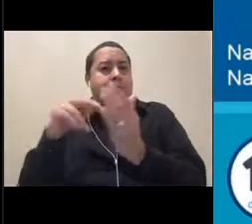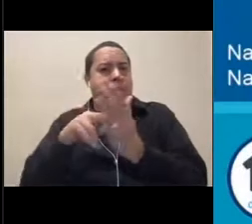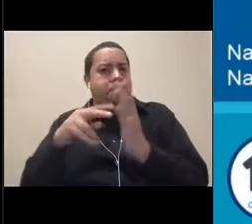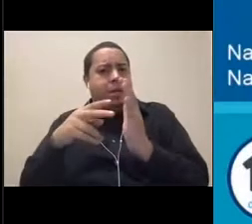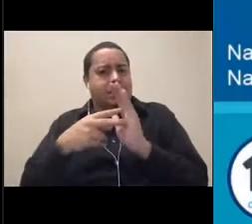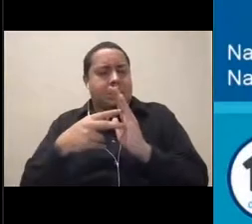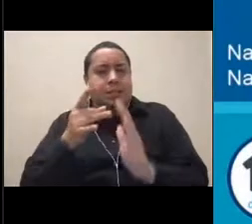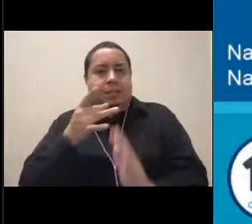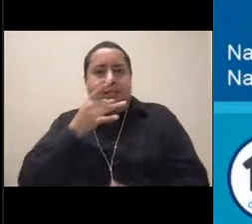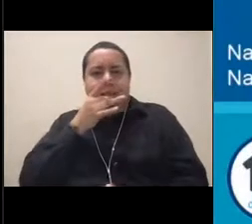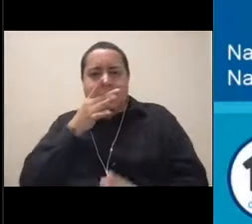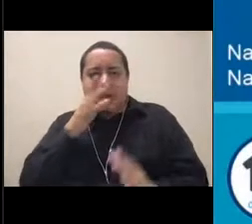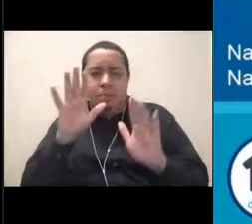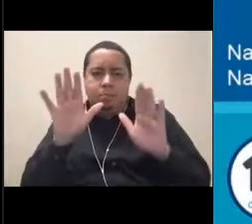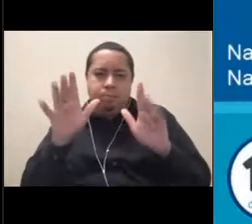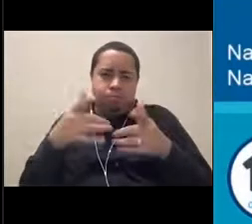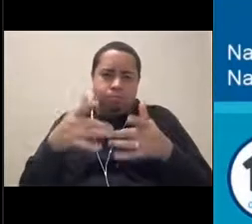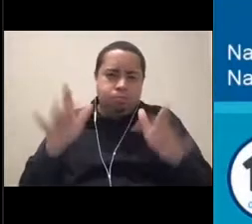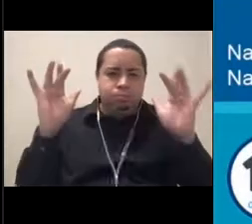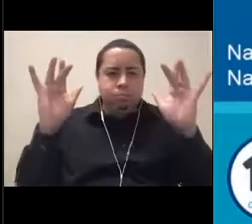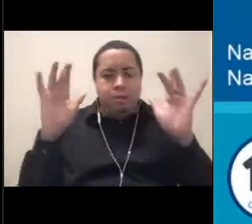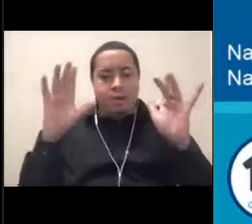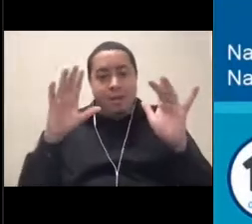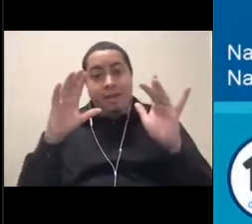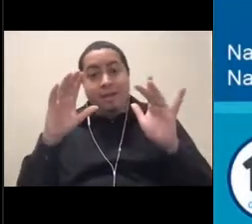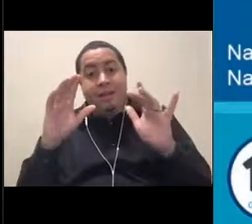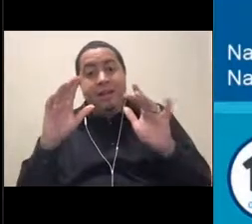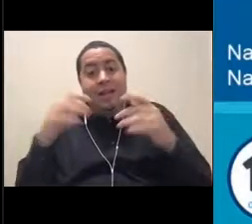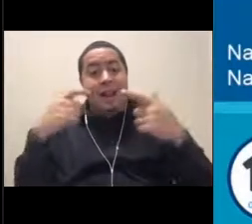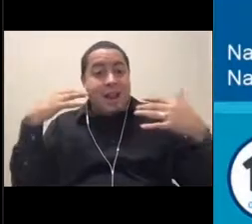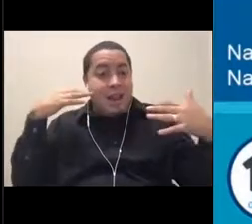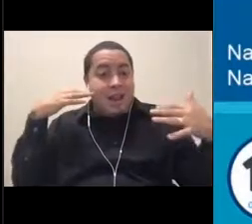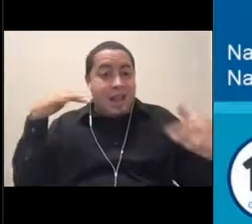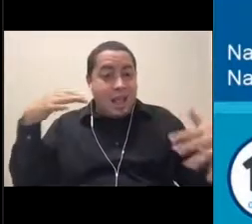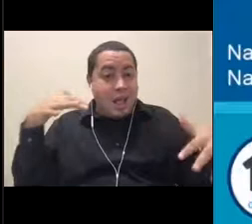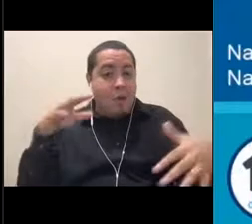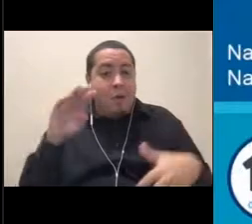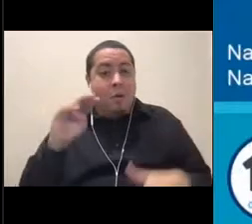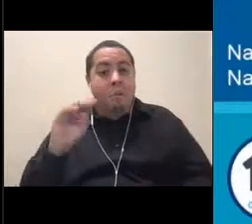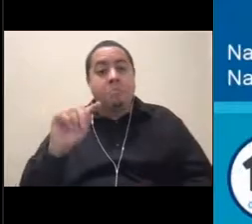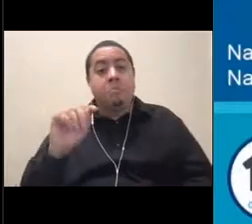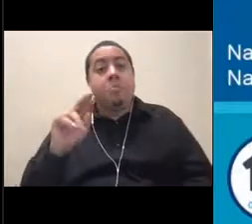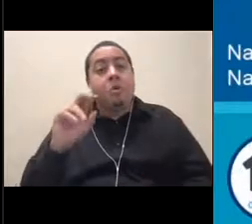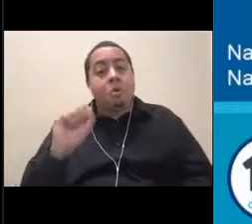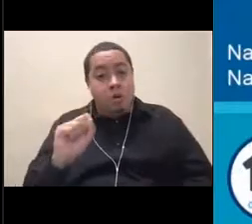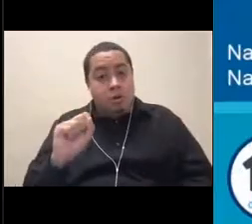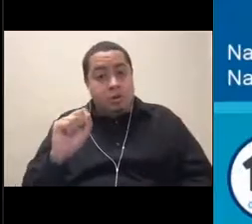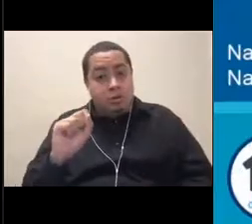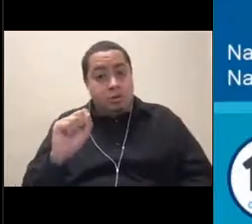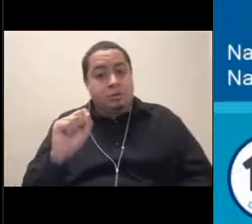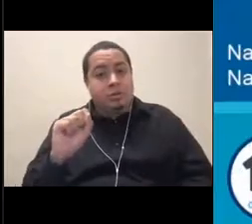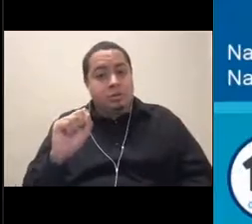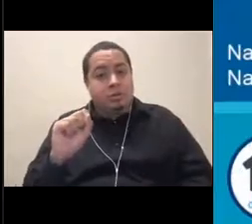and these loud motors and hydraulic arms. And you guys can imagine that if you were at home eating dinner at your table